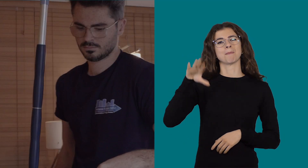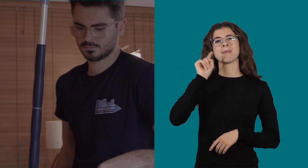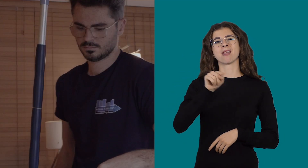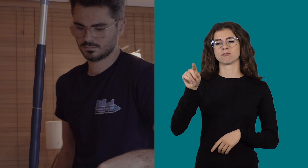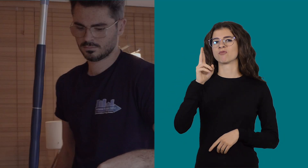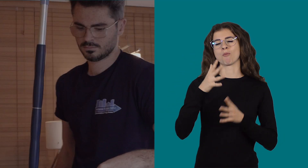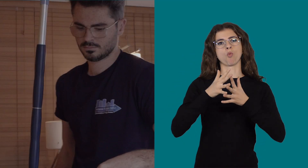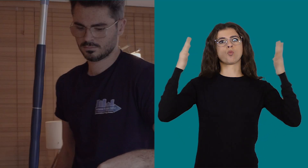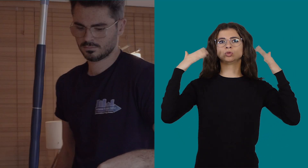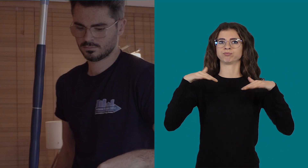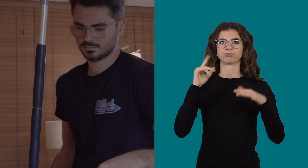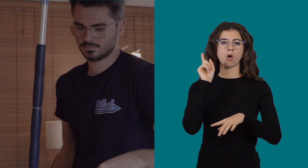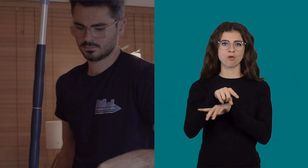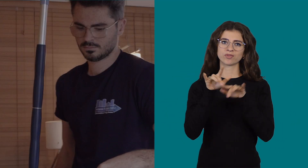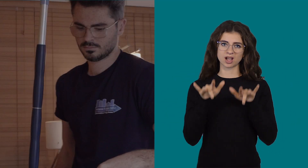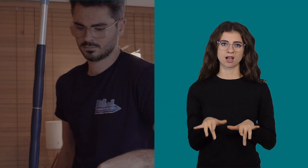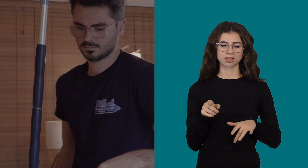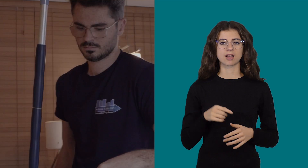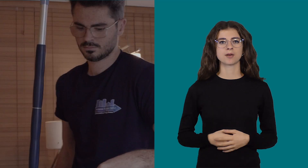where he has large orders.